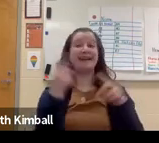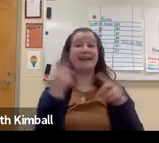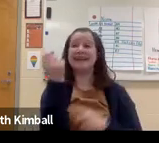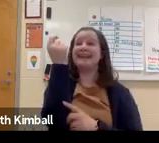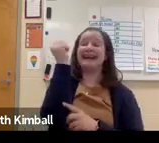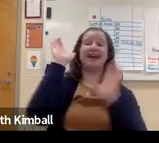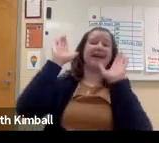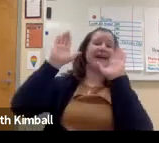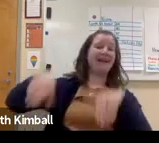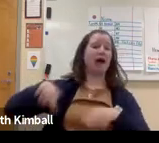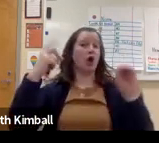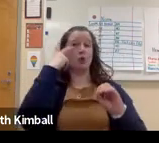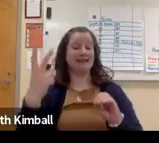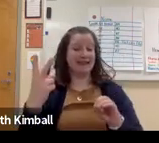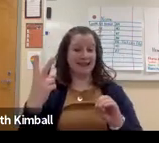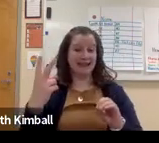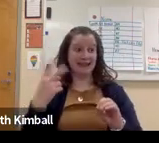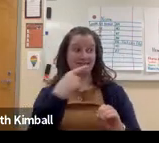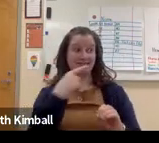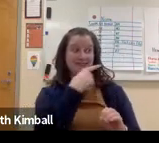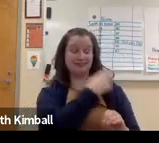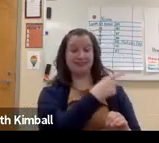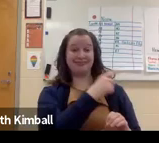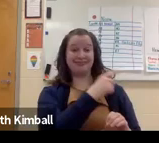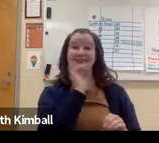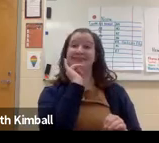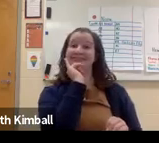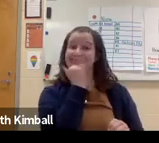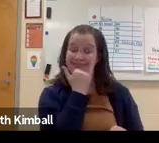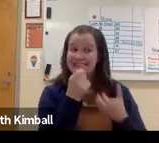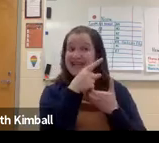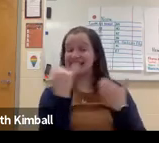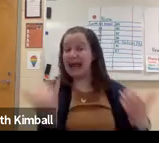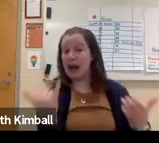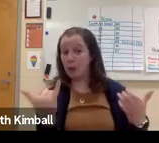So we want to help them to understand that even if you delete it and someone can't see it,